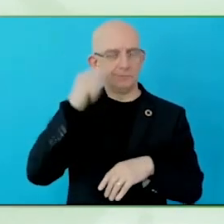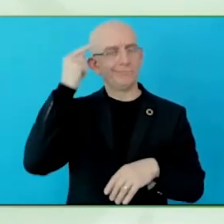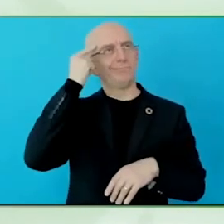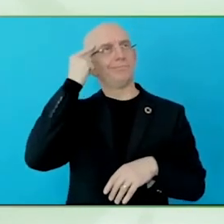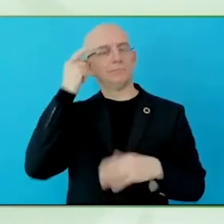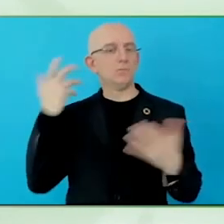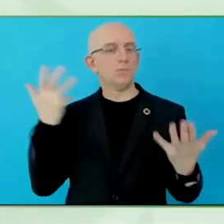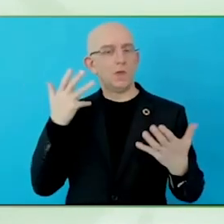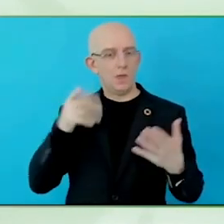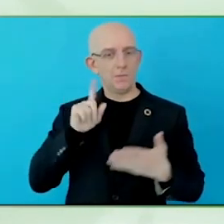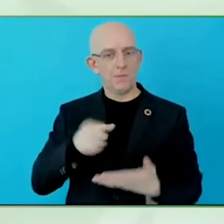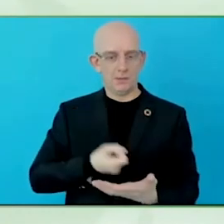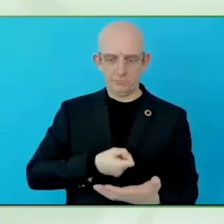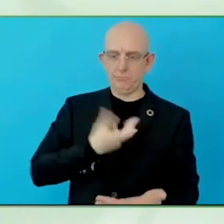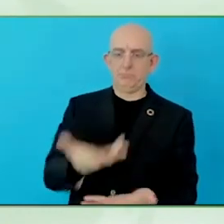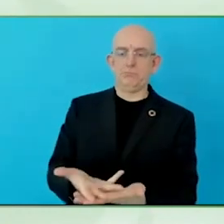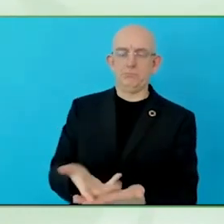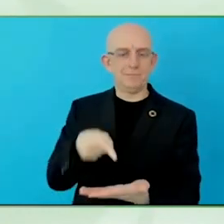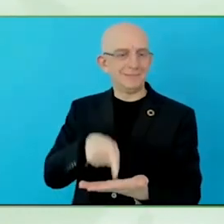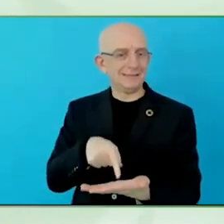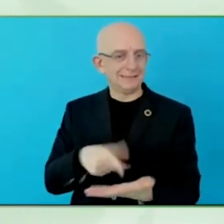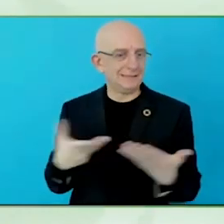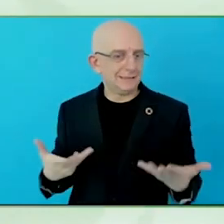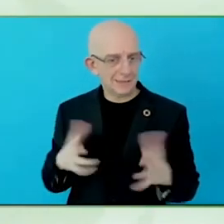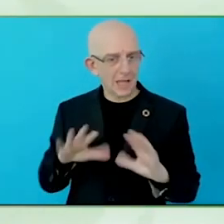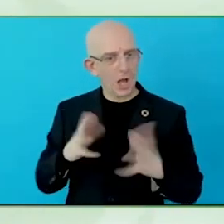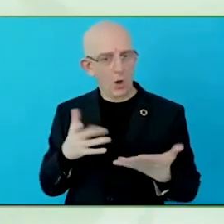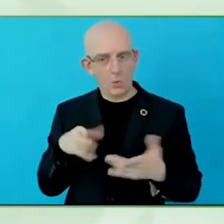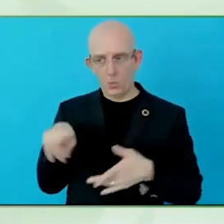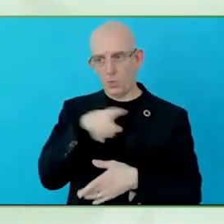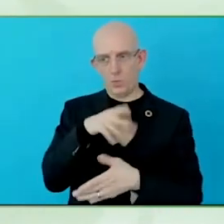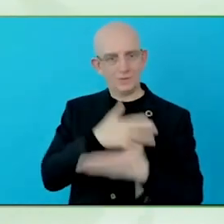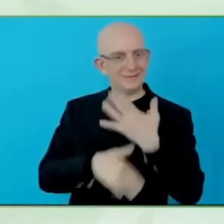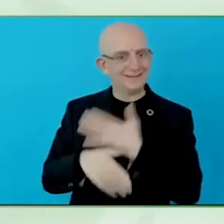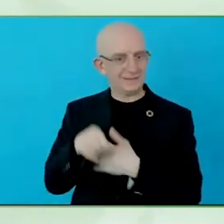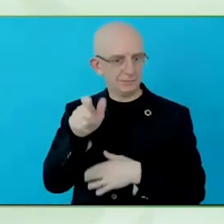person with disability, but that the journalist talks to a family